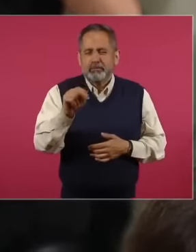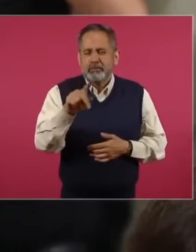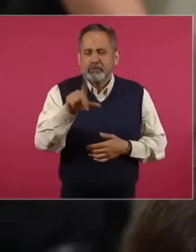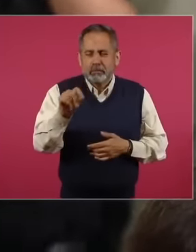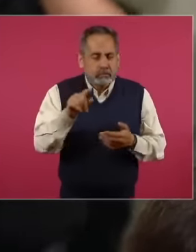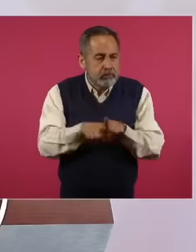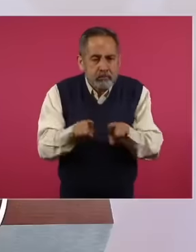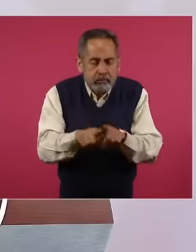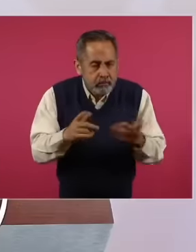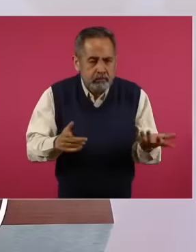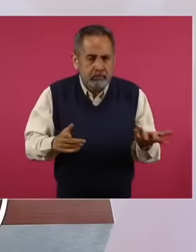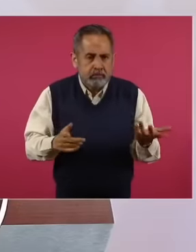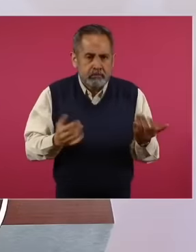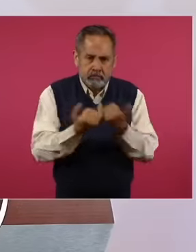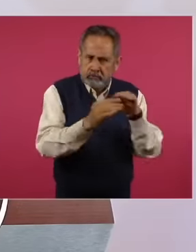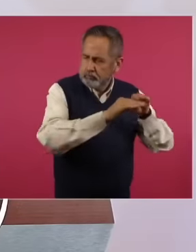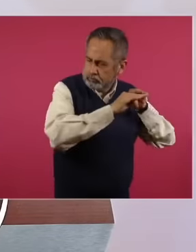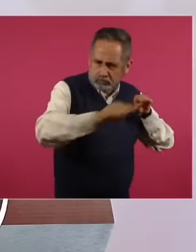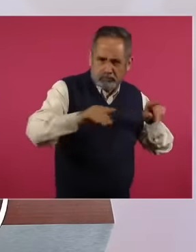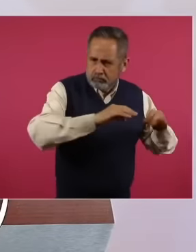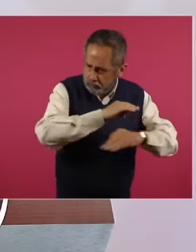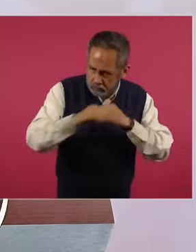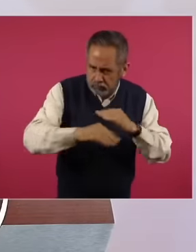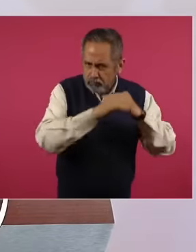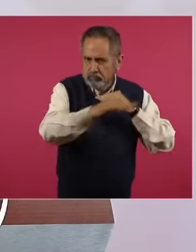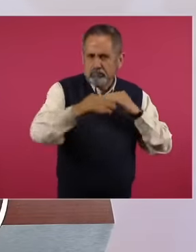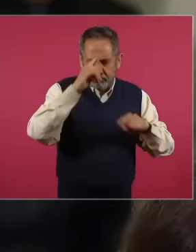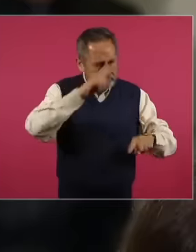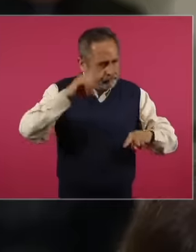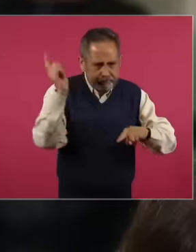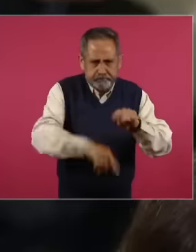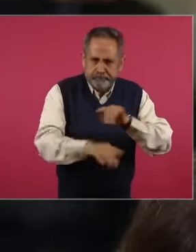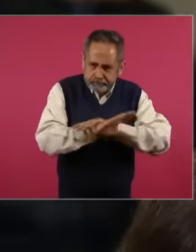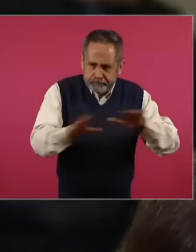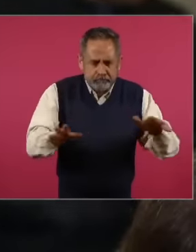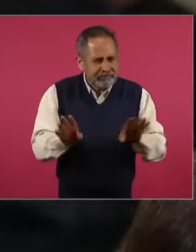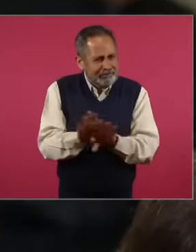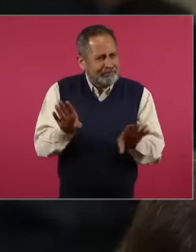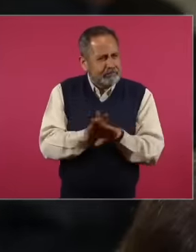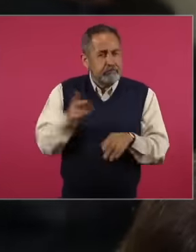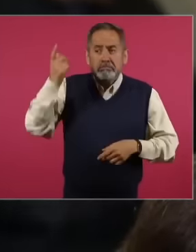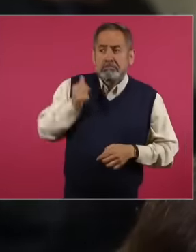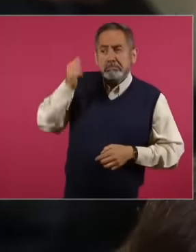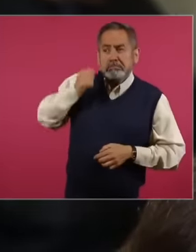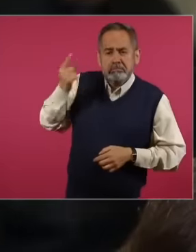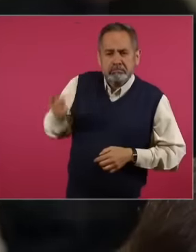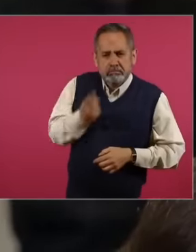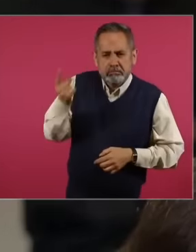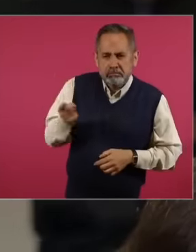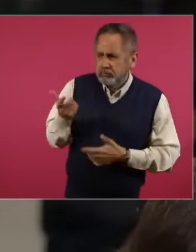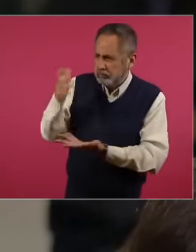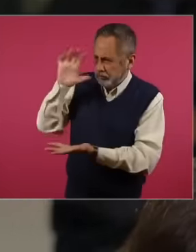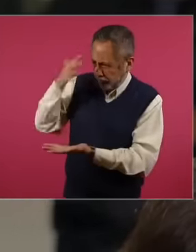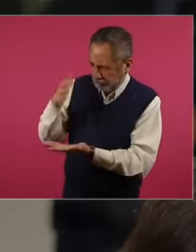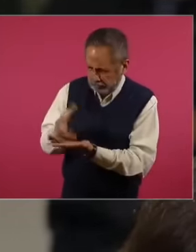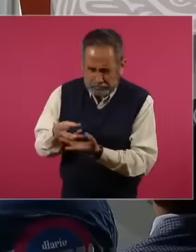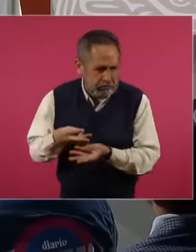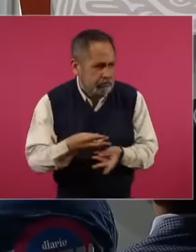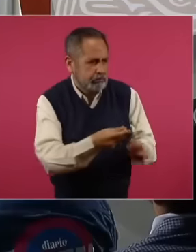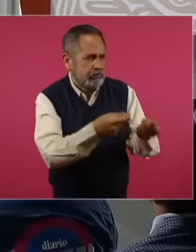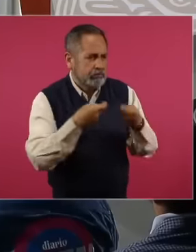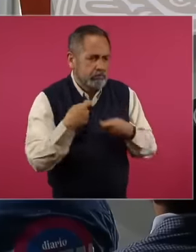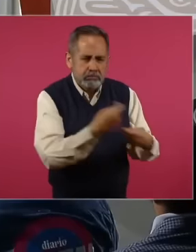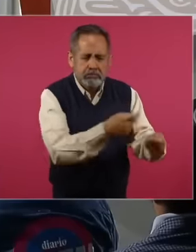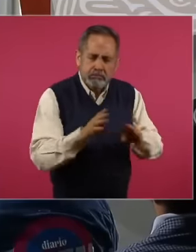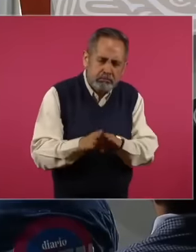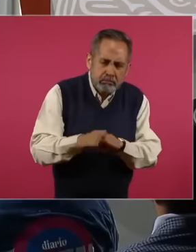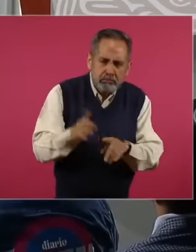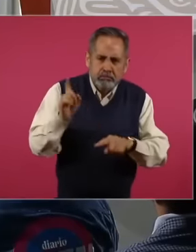in an even and forceful way to put an end to this waste of public money, well, we